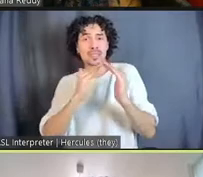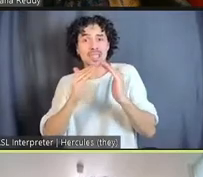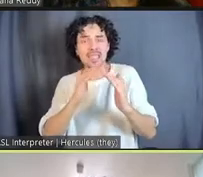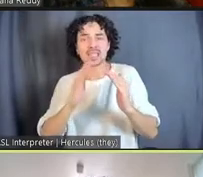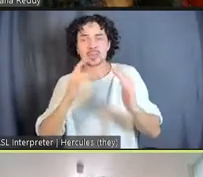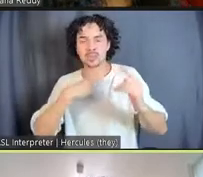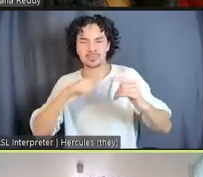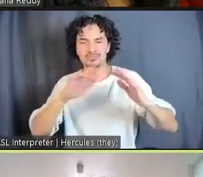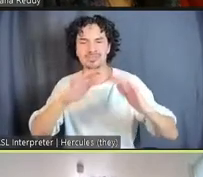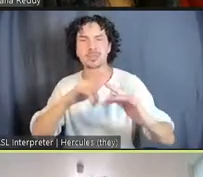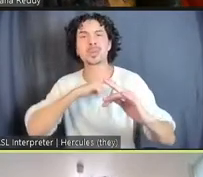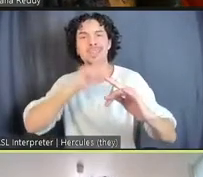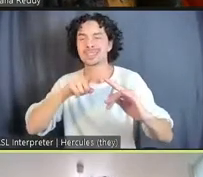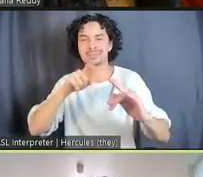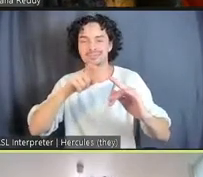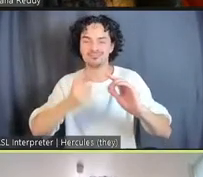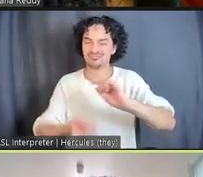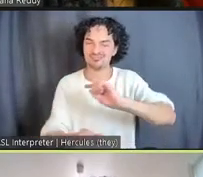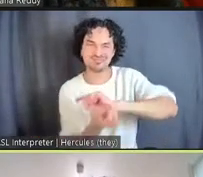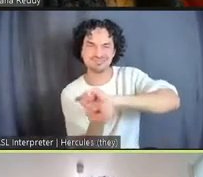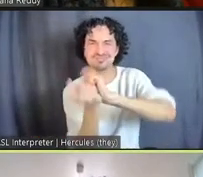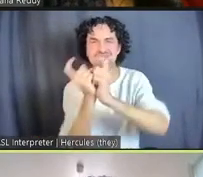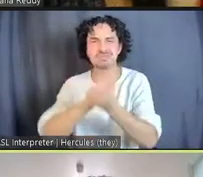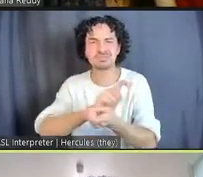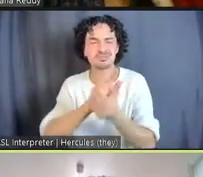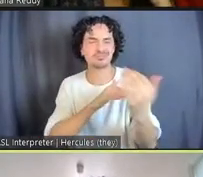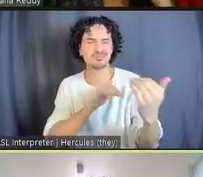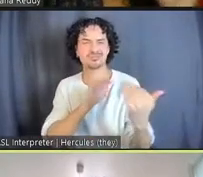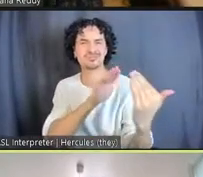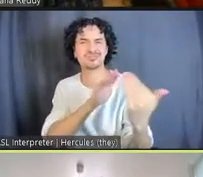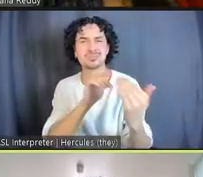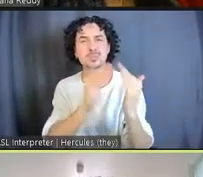repurpose these and engage the community in reimagining them, they often get